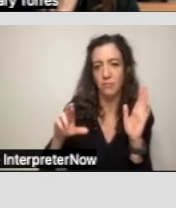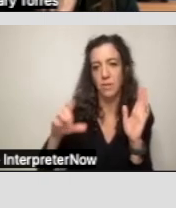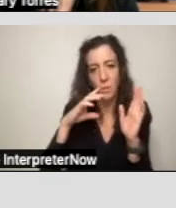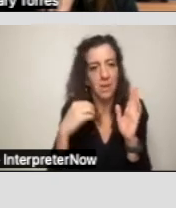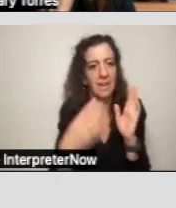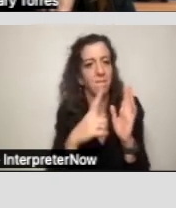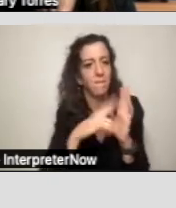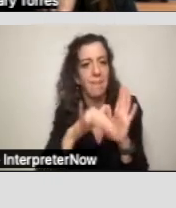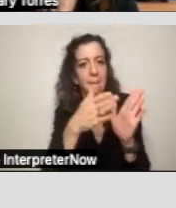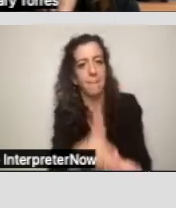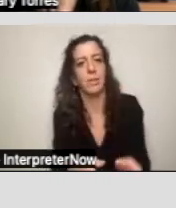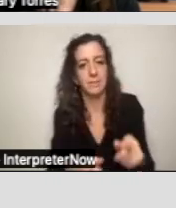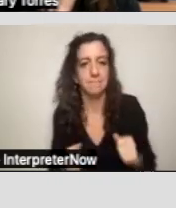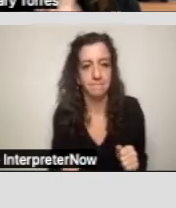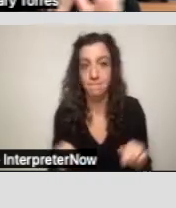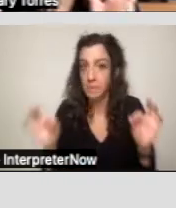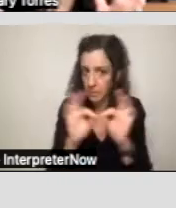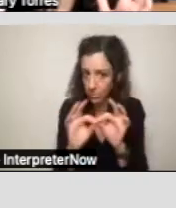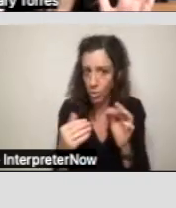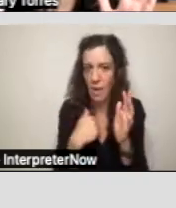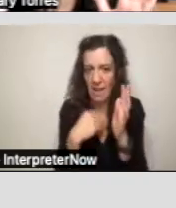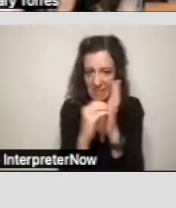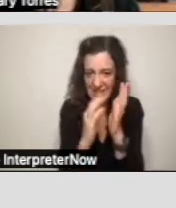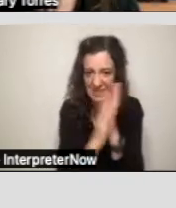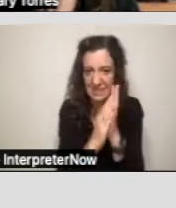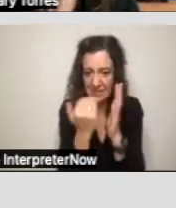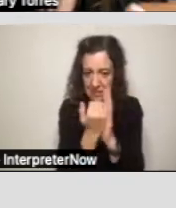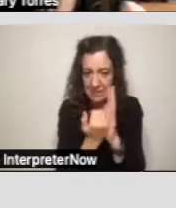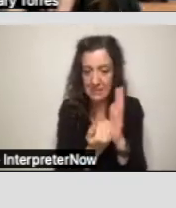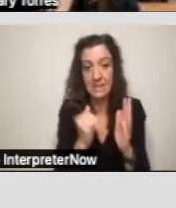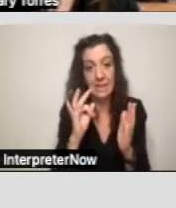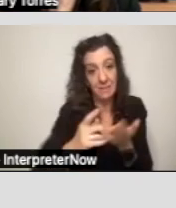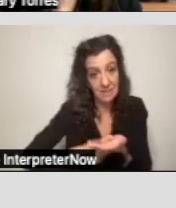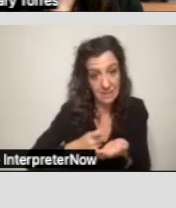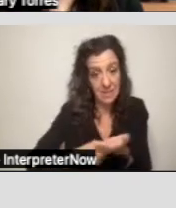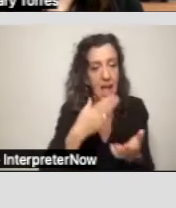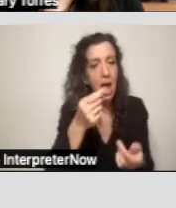It's really important that it is... if it is discussed and if you become... you agree